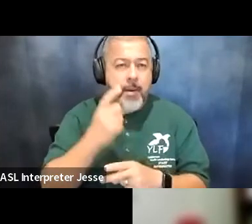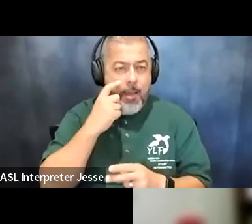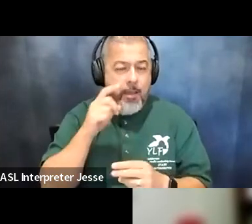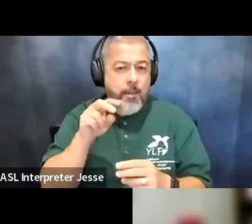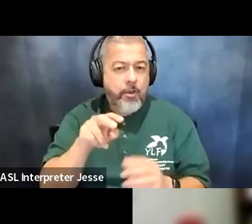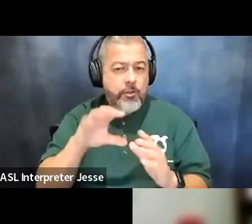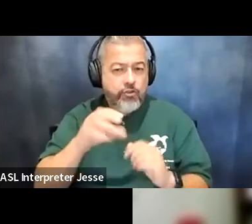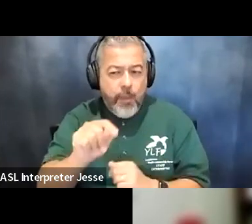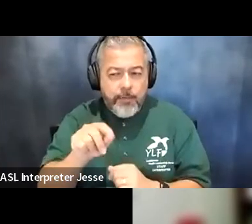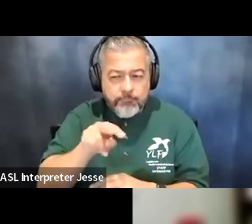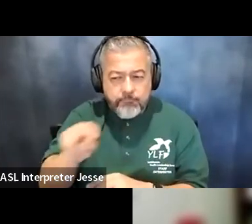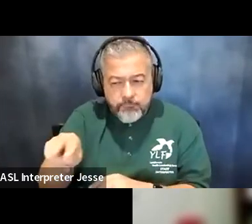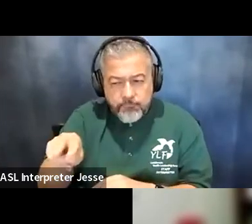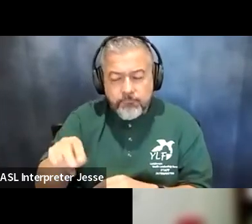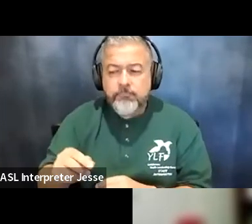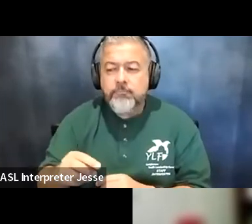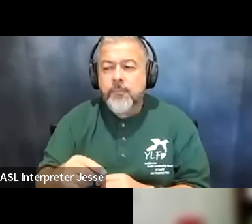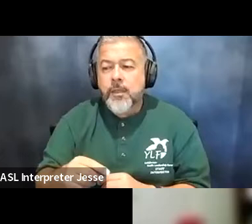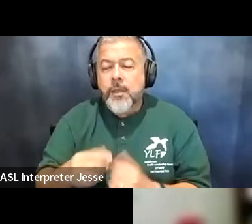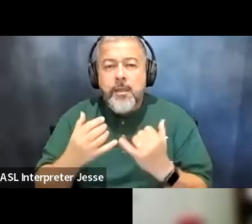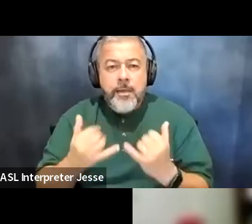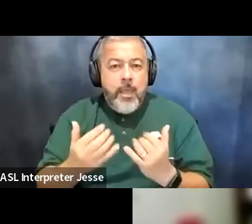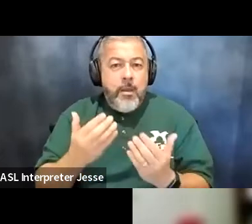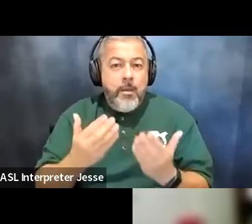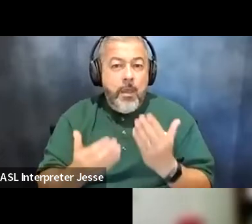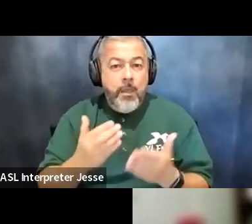going to have for you all thank you guys so much can we have maybe some virtual claps for our panel